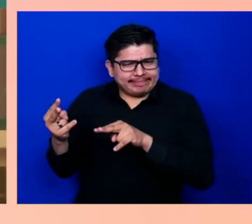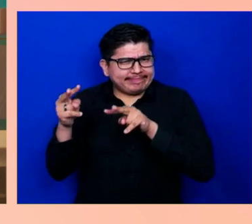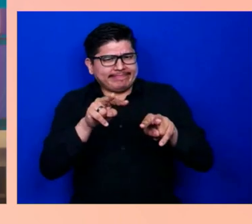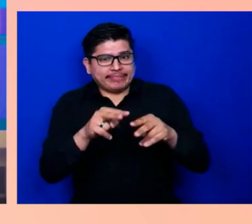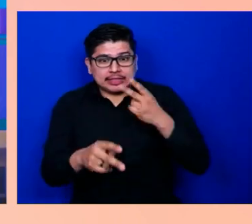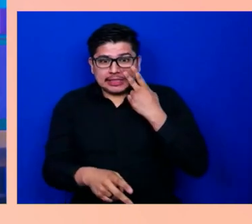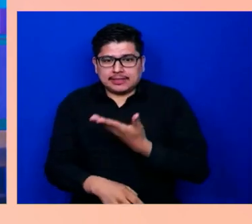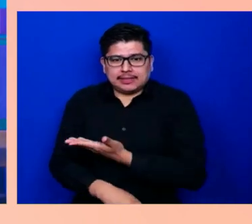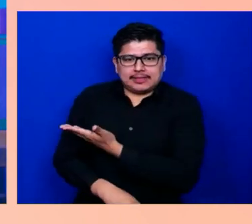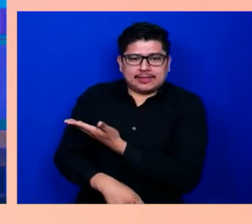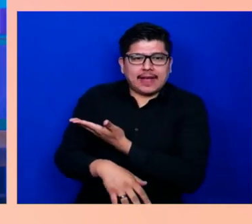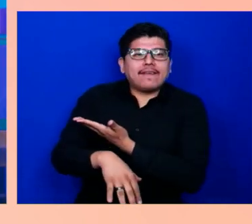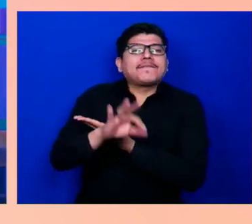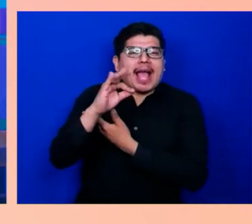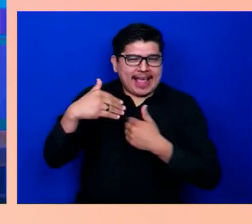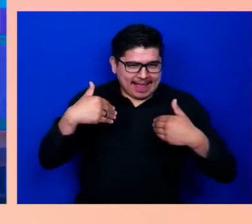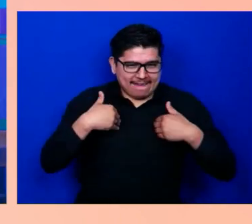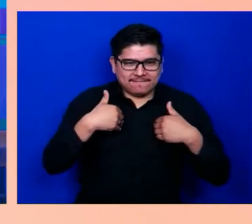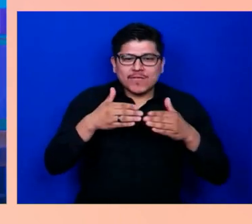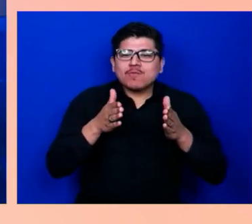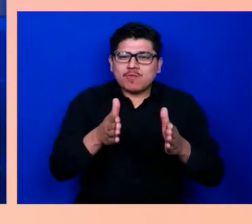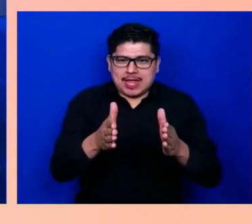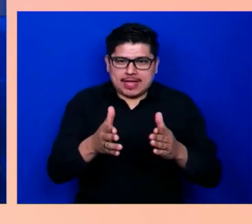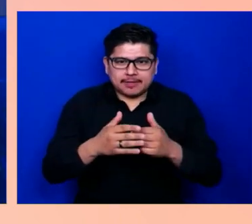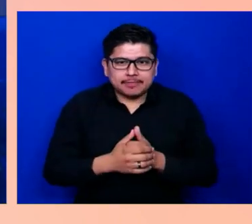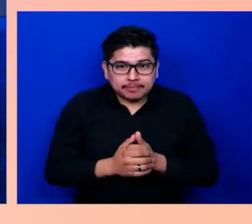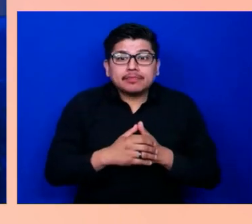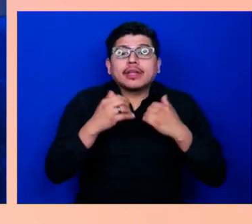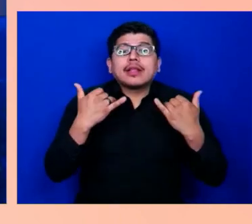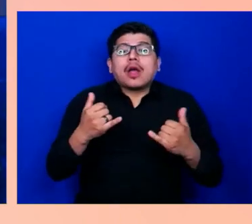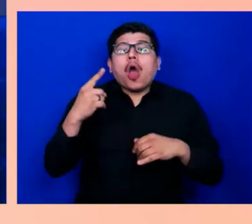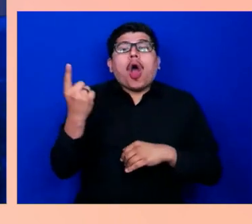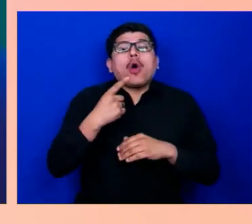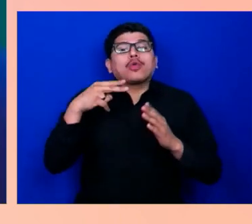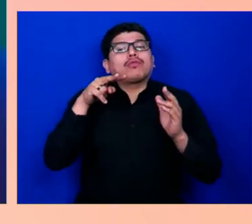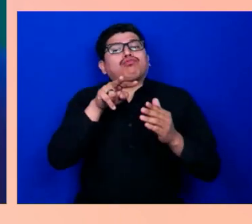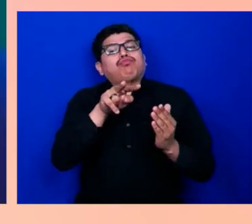Now you can always read the label, even if you can't. You can always read the label, even if